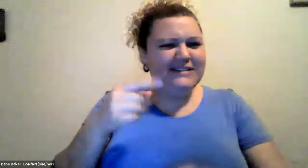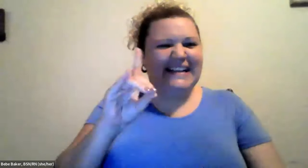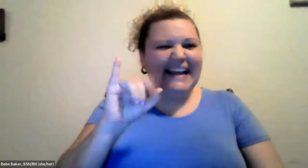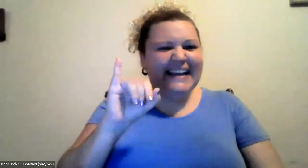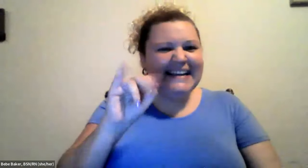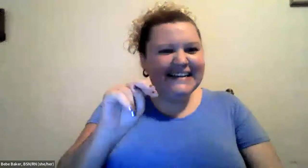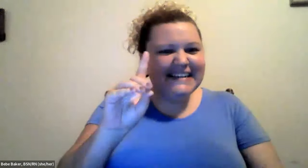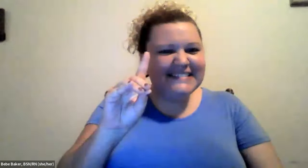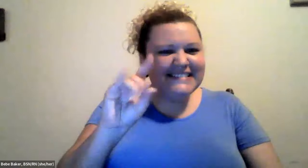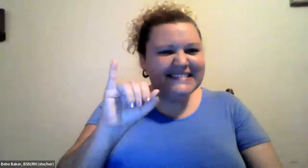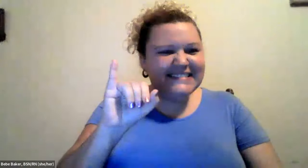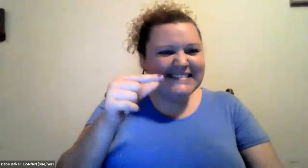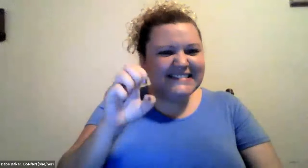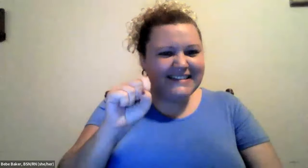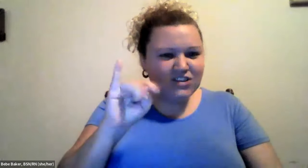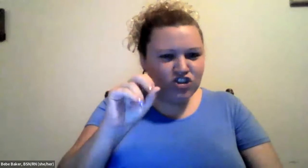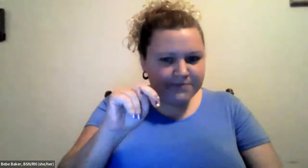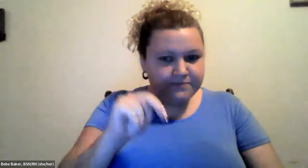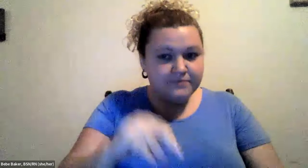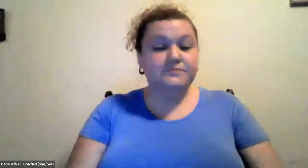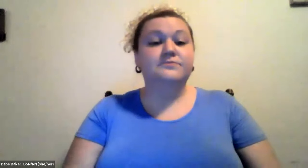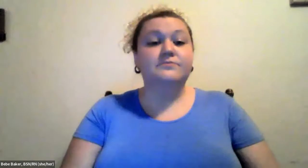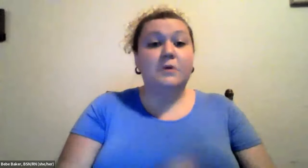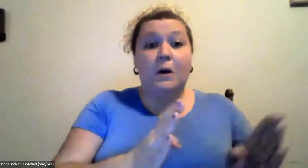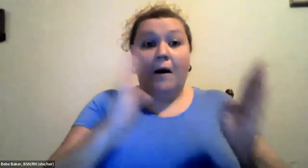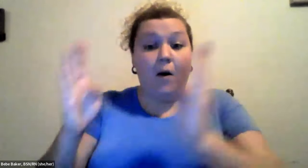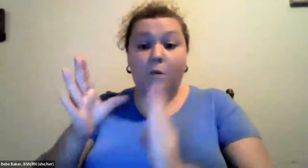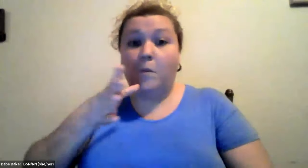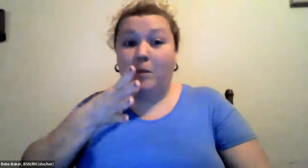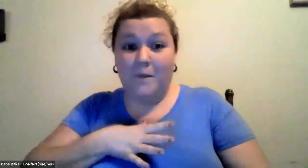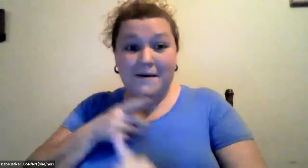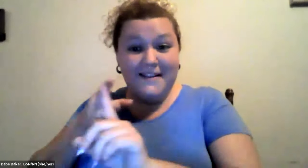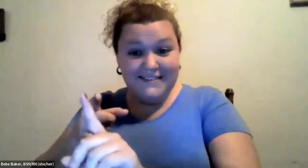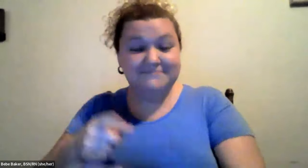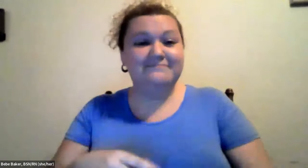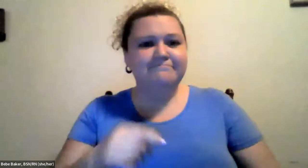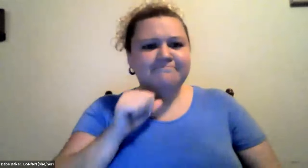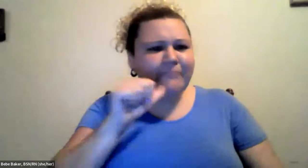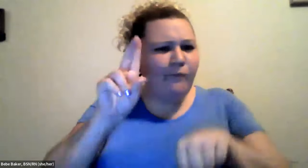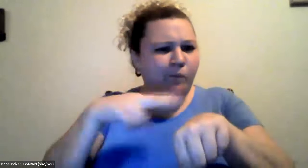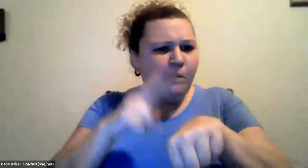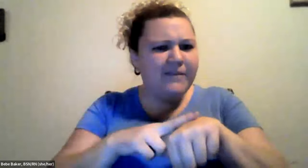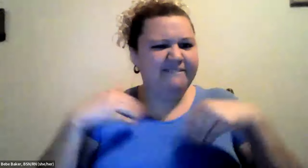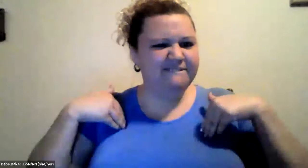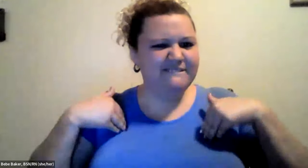Cristine Saunders: stomach aches. Cristine Saunders: digestive issues. Cristine Saunders: women's specific.